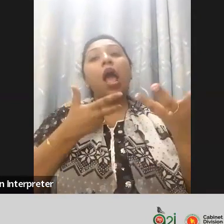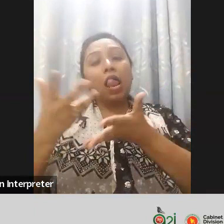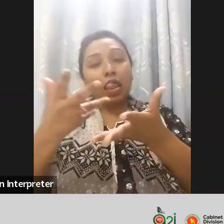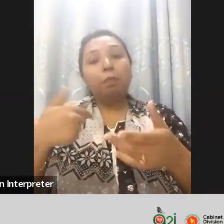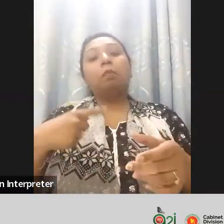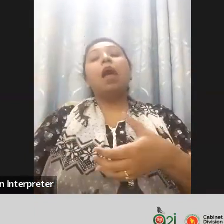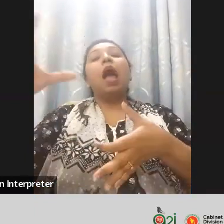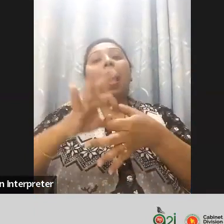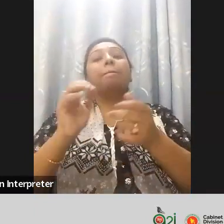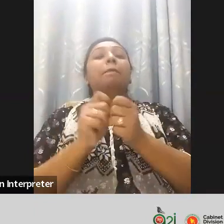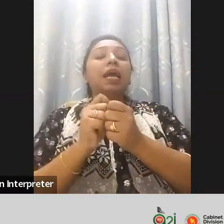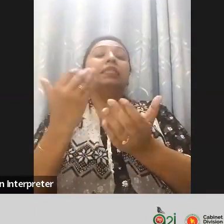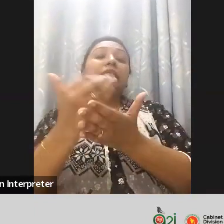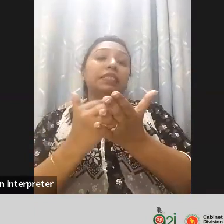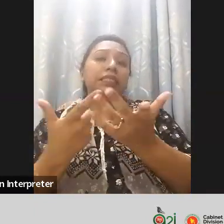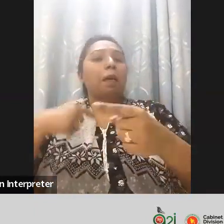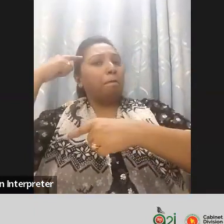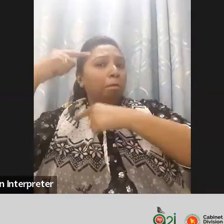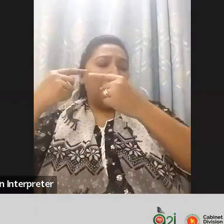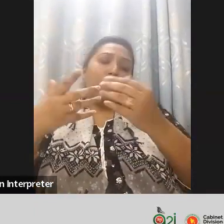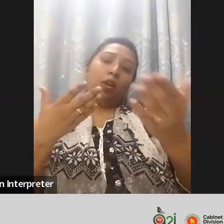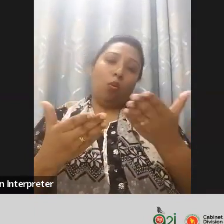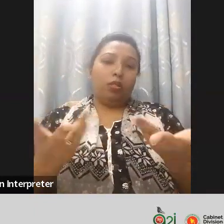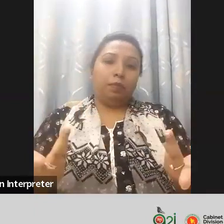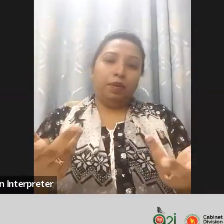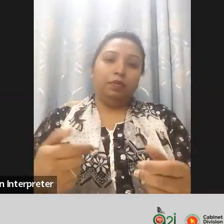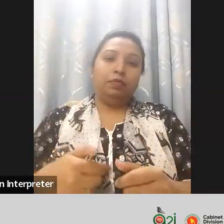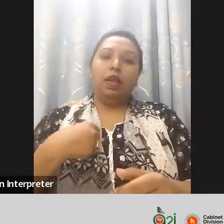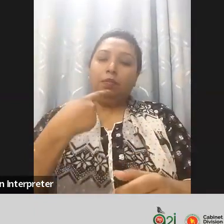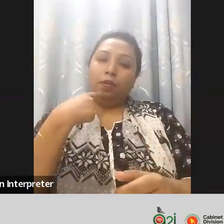are working on the Equality Center so I think that I just like to propose those two things thank you